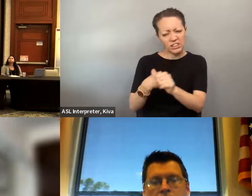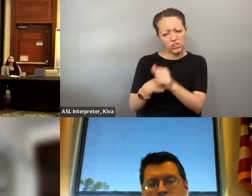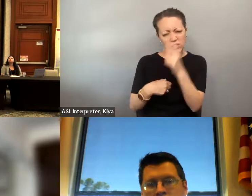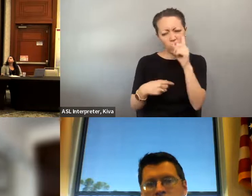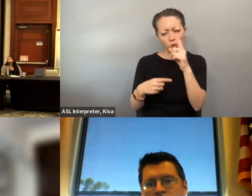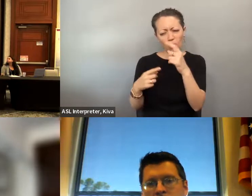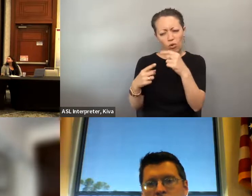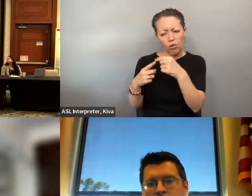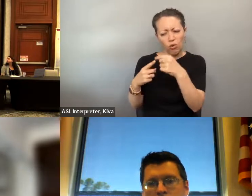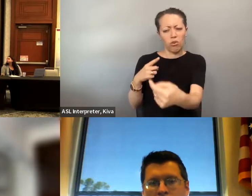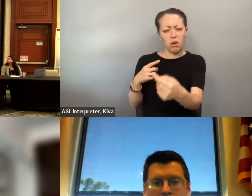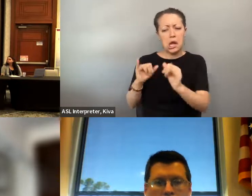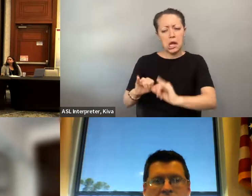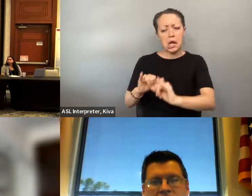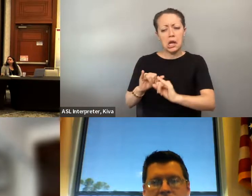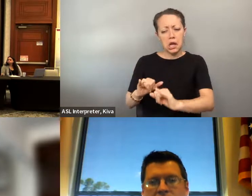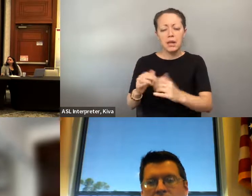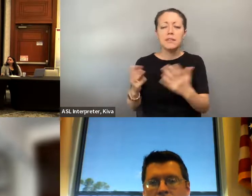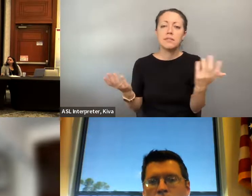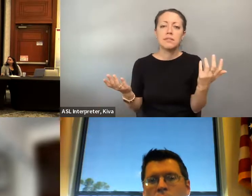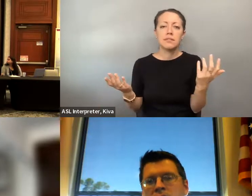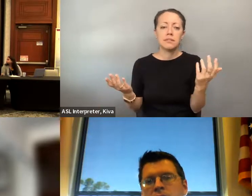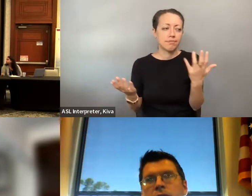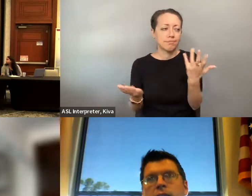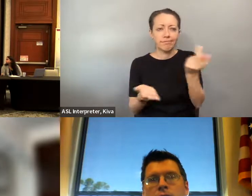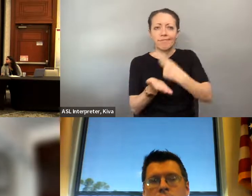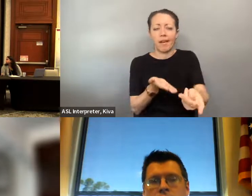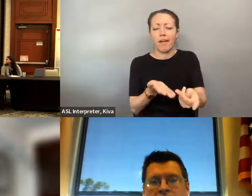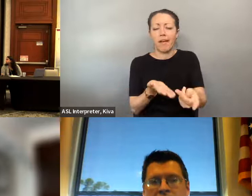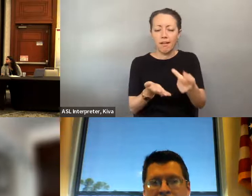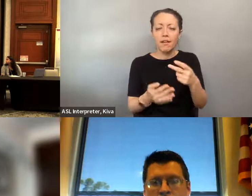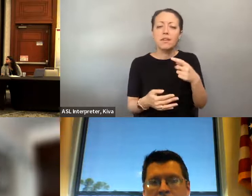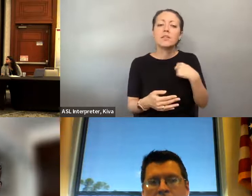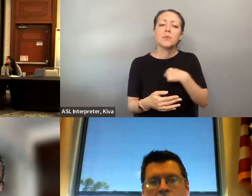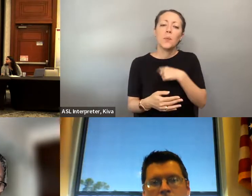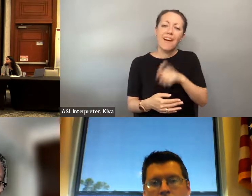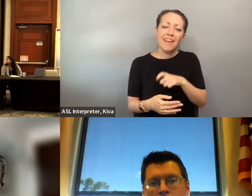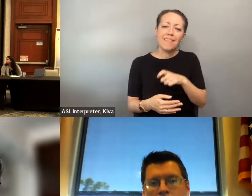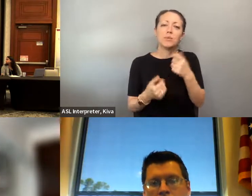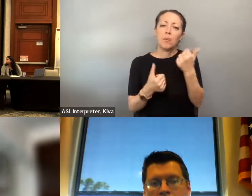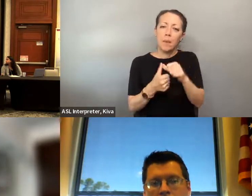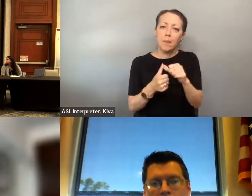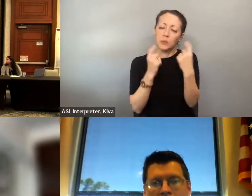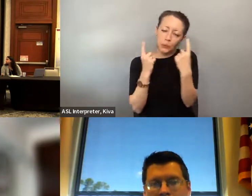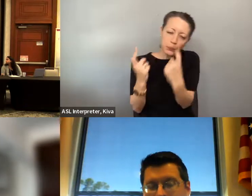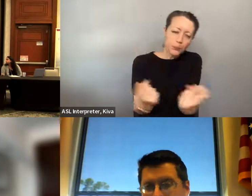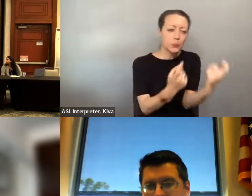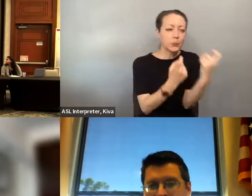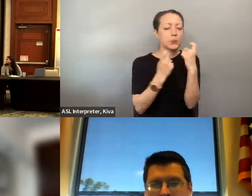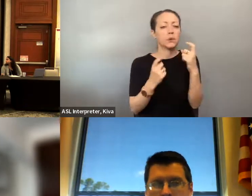service, but if you're not considering where the bus stop is located in an intersection where it might be dangerous to